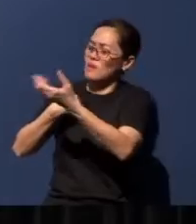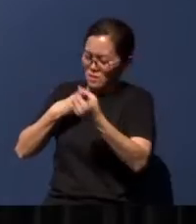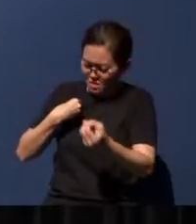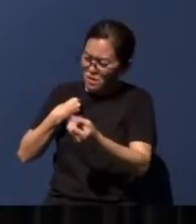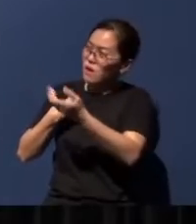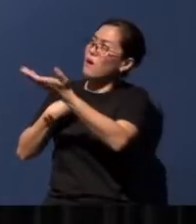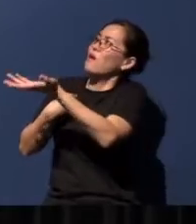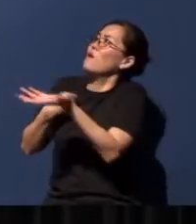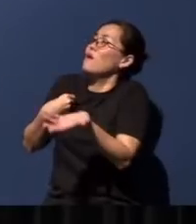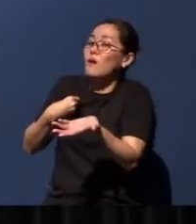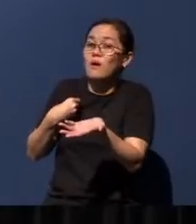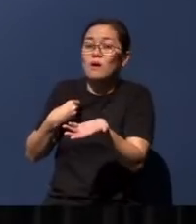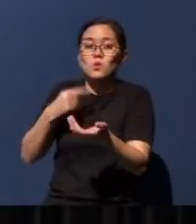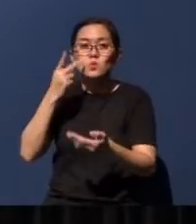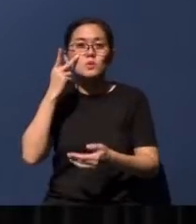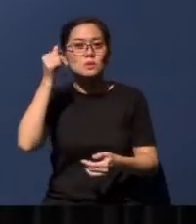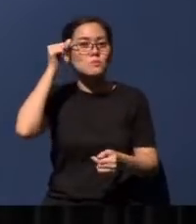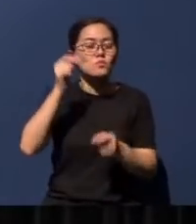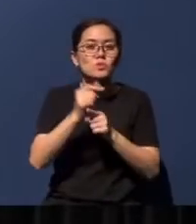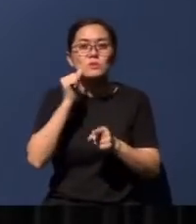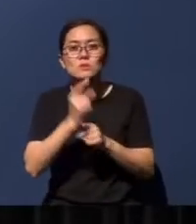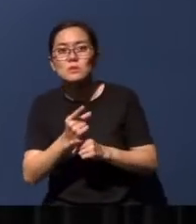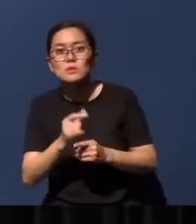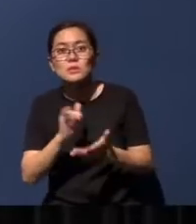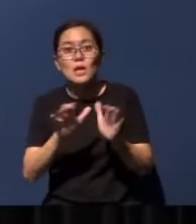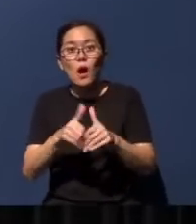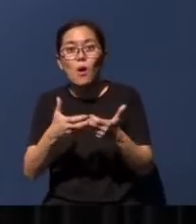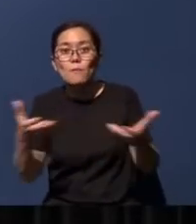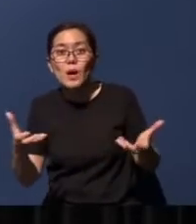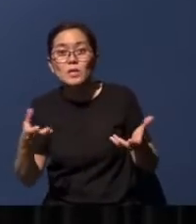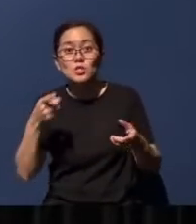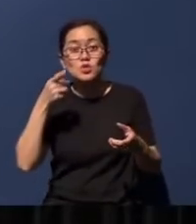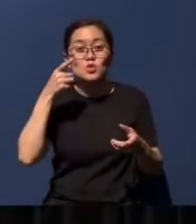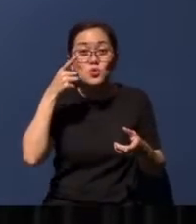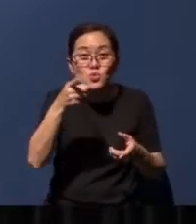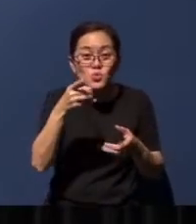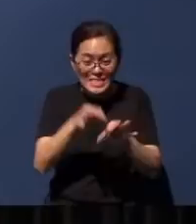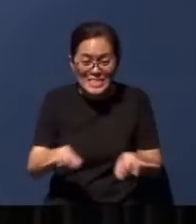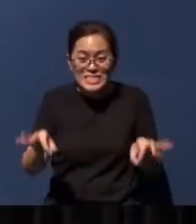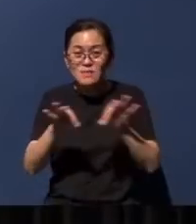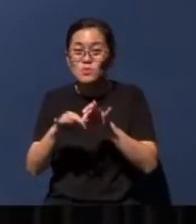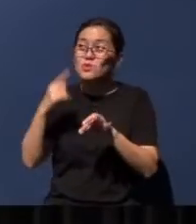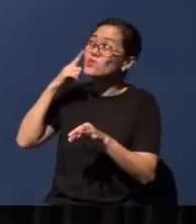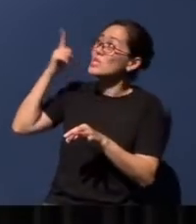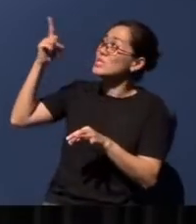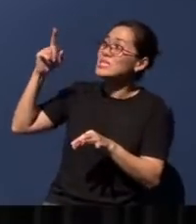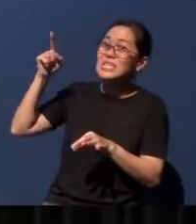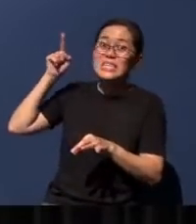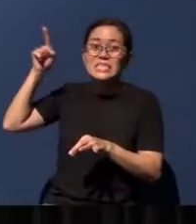You see, brothers and sisters, this is how much you mean to God, that He will do all these for you.